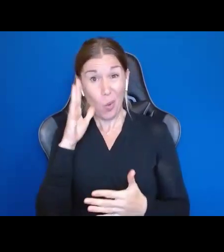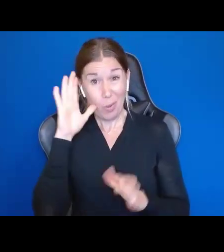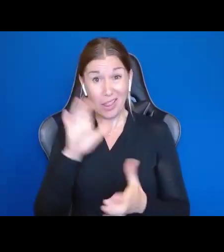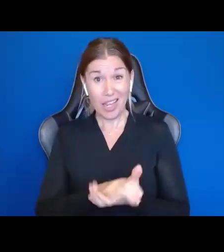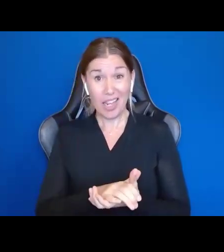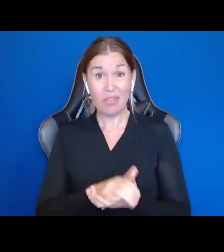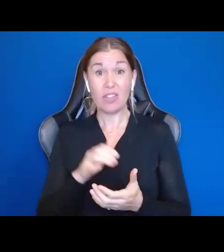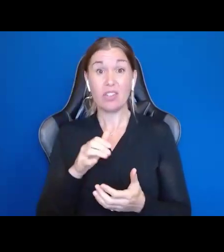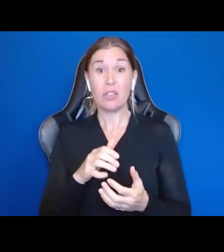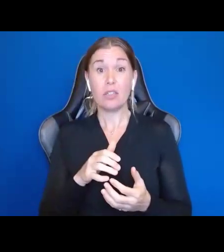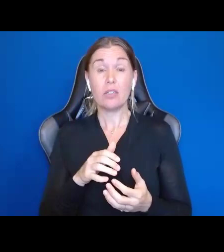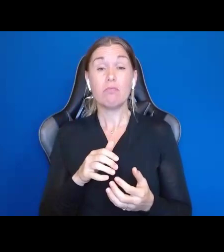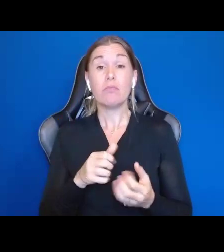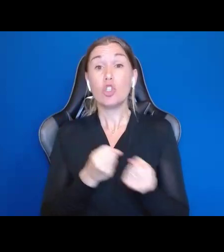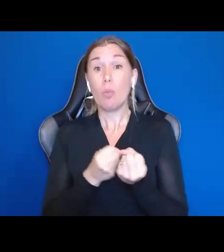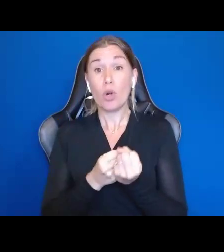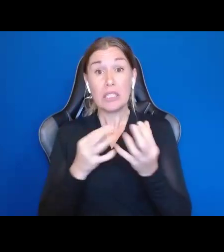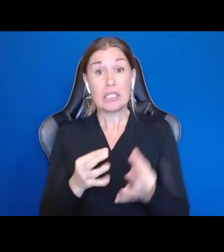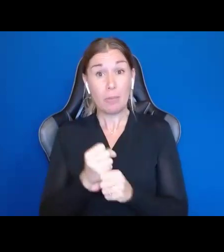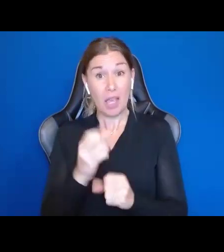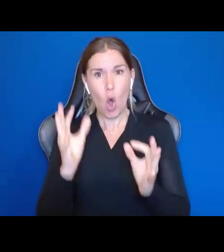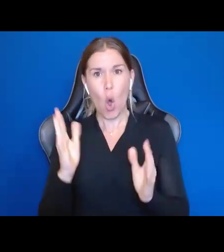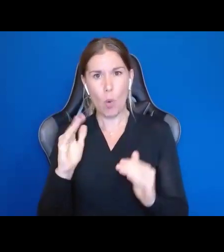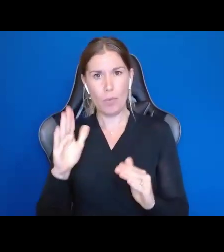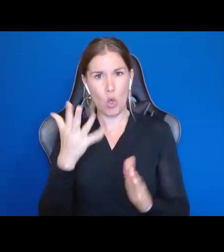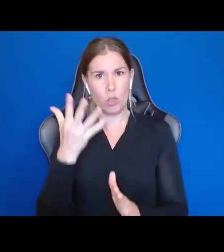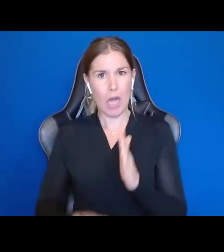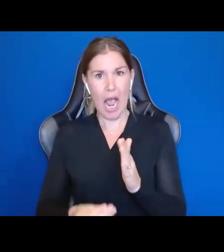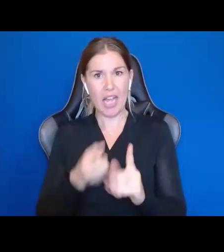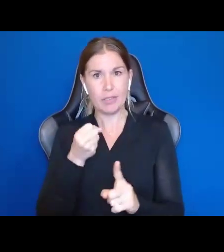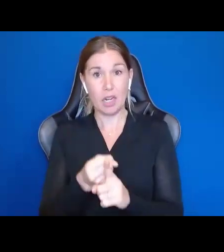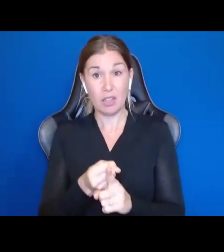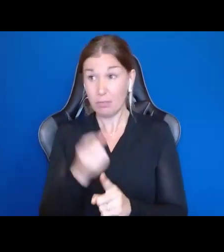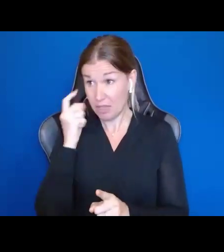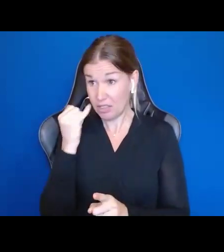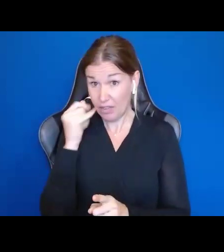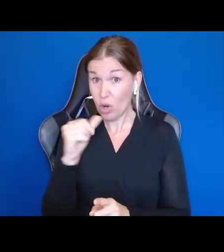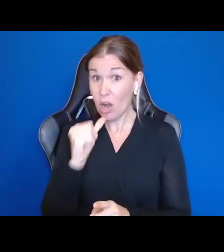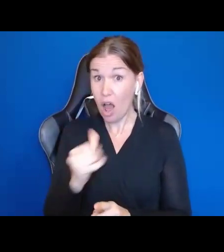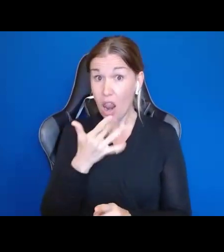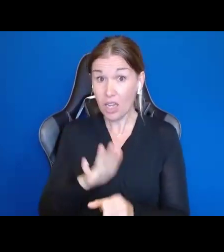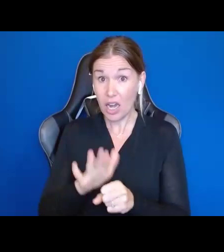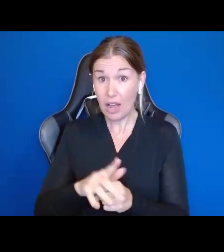I hope you die suddenly. You know why? Because if you are not lucky enough to die suddenly, guess what you